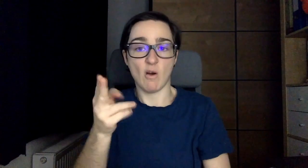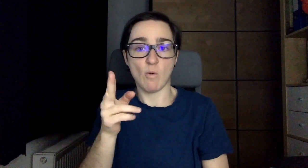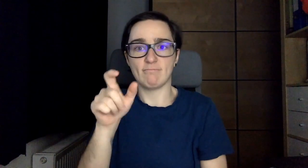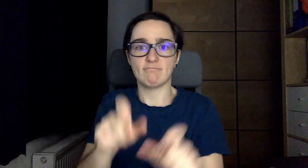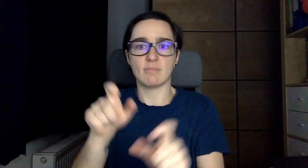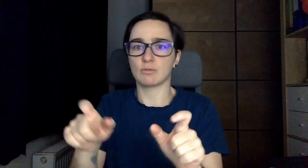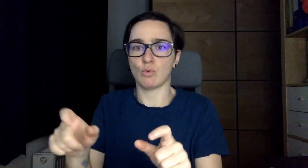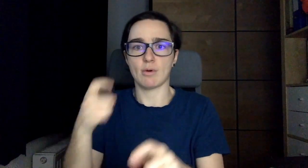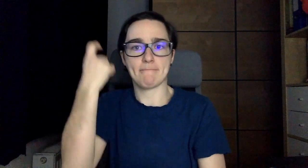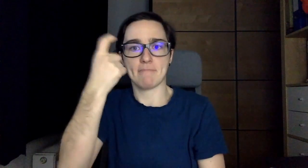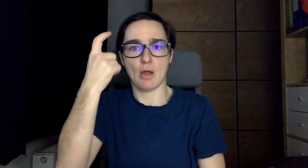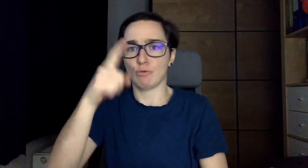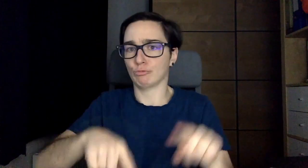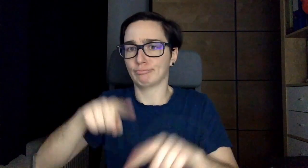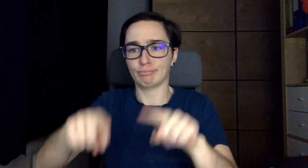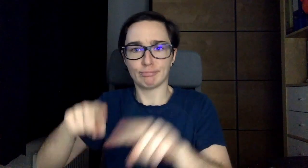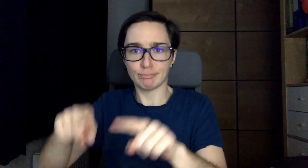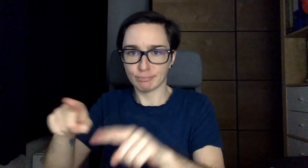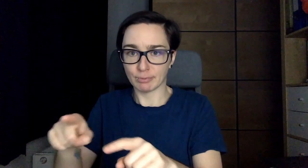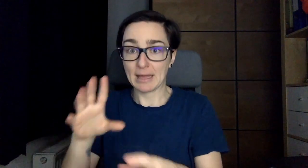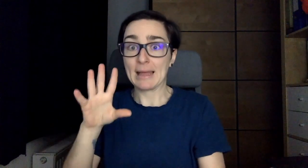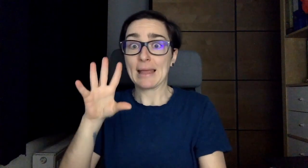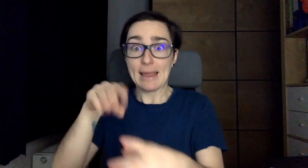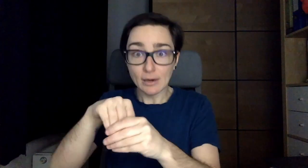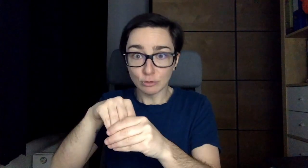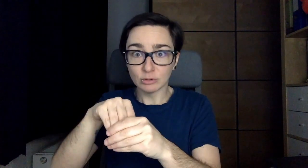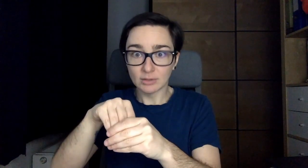Because other students have so many opinions on what inclusivity means.